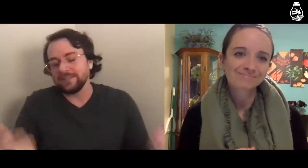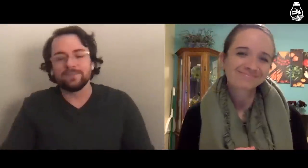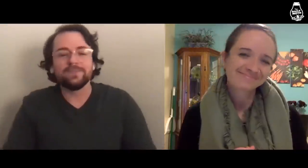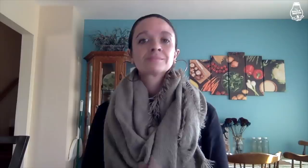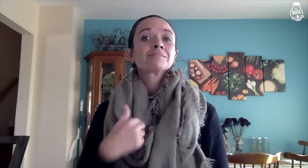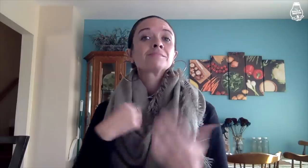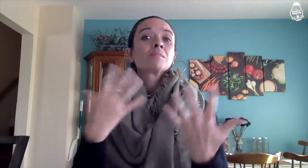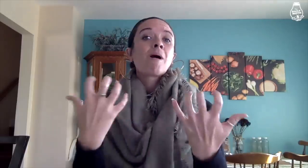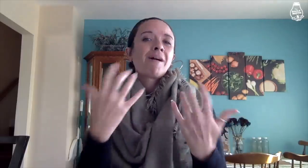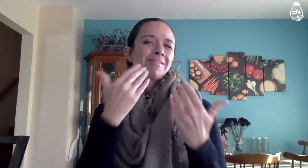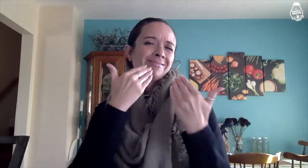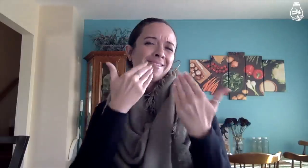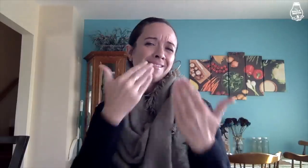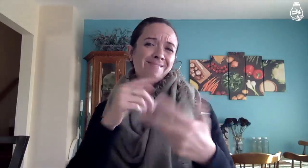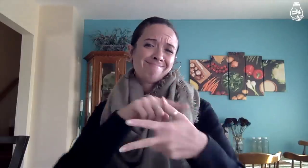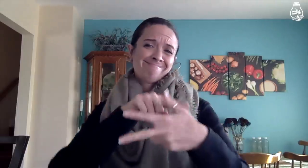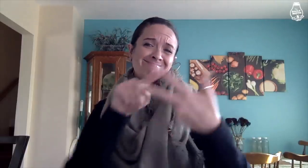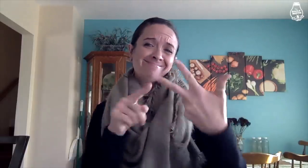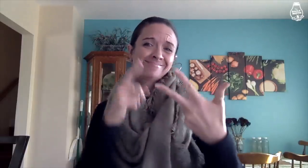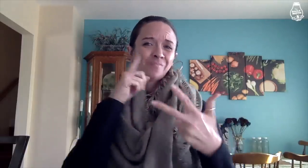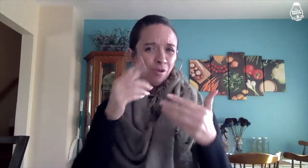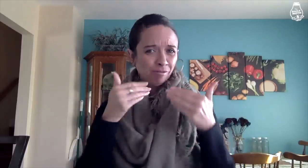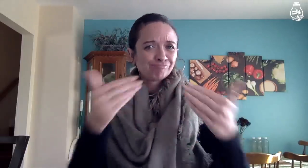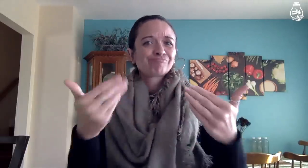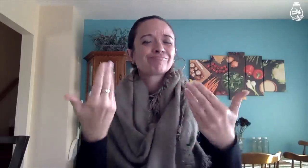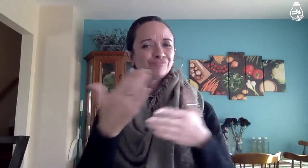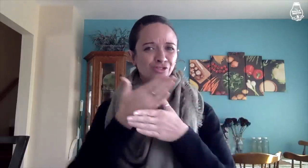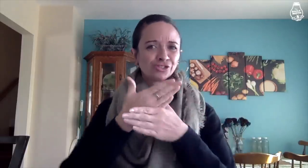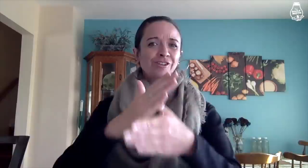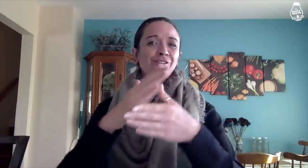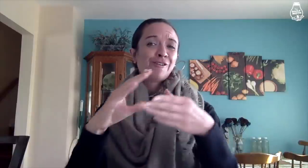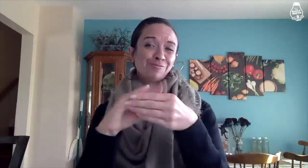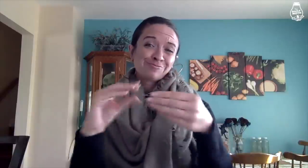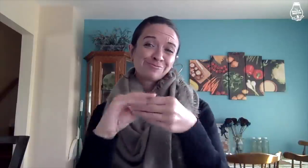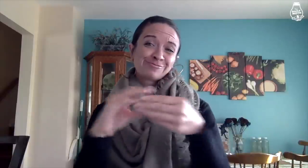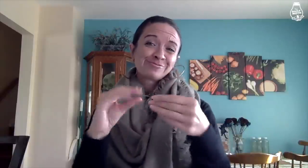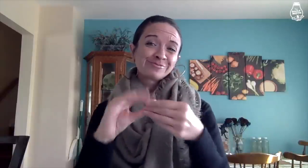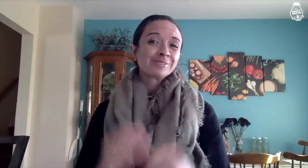I want to thank all three individuals for sharing.